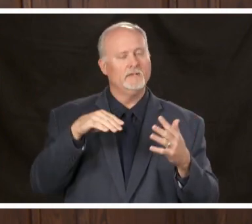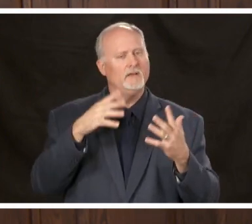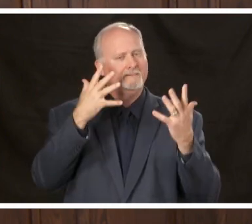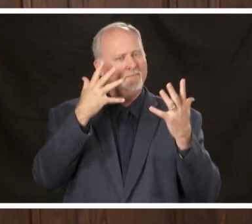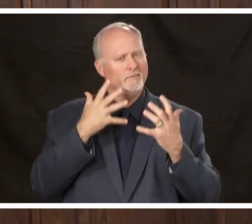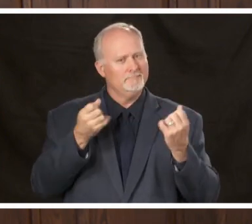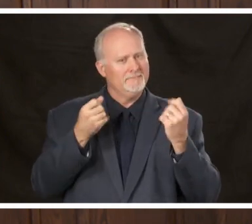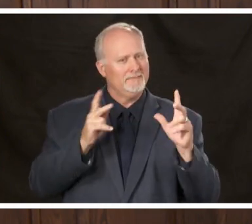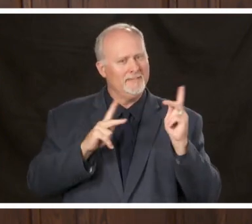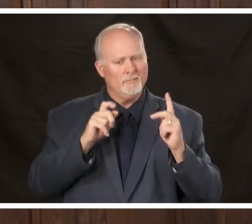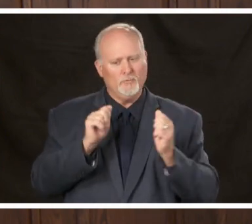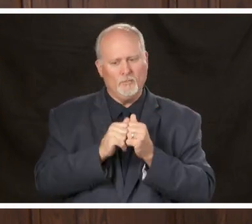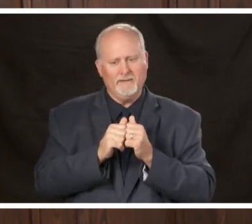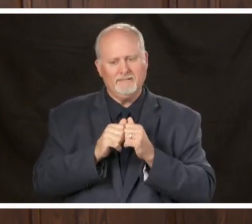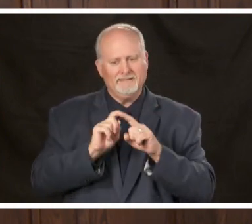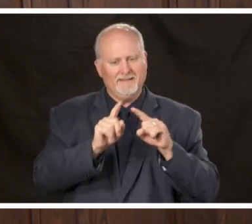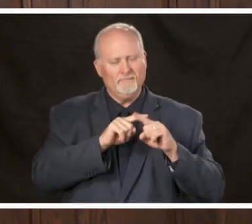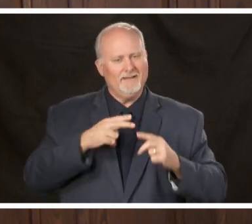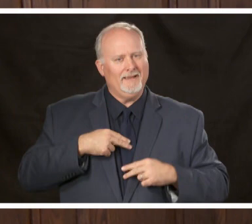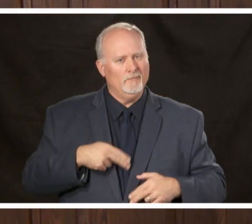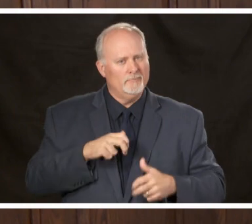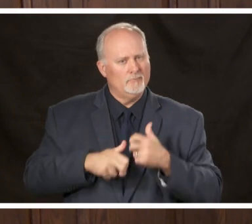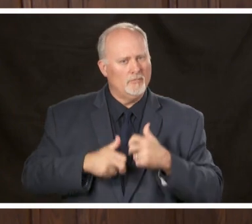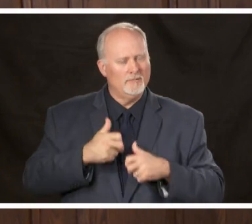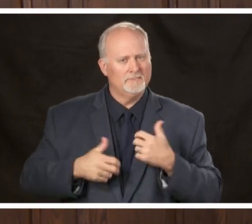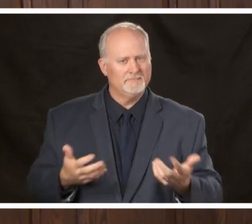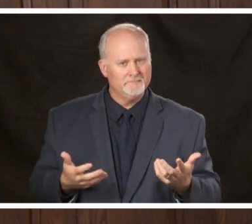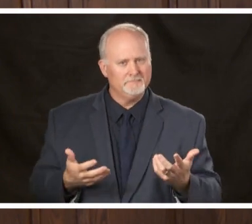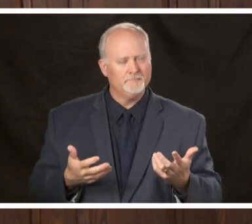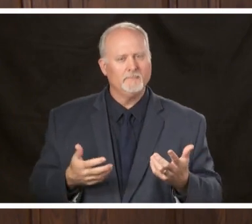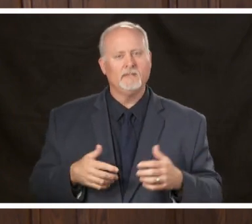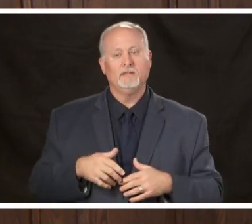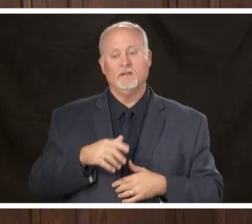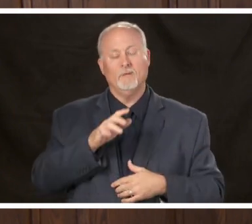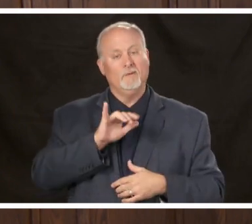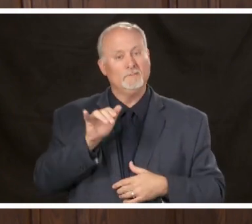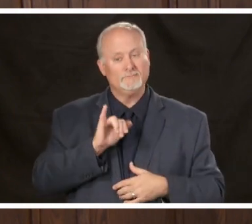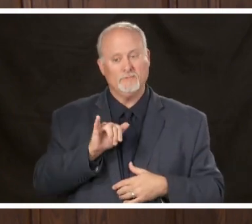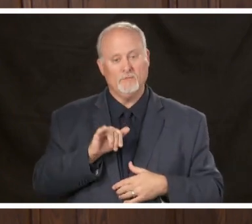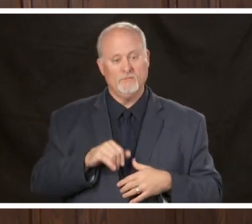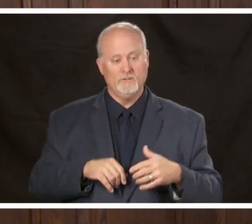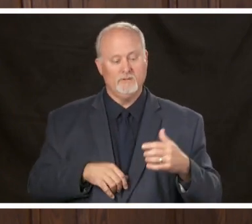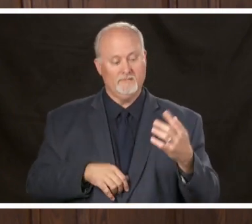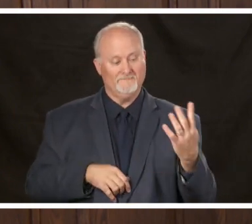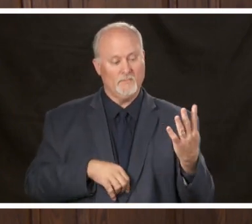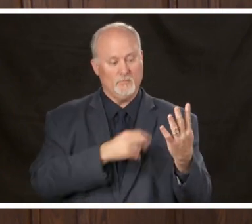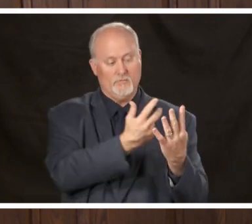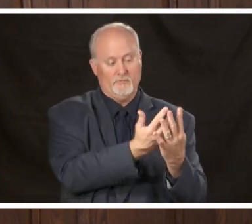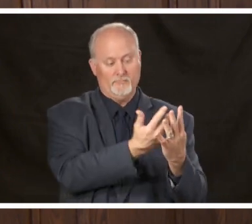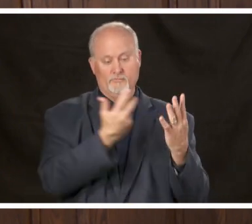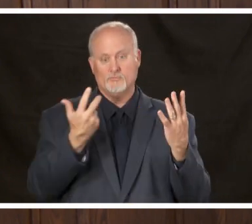of pre-existing and underlying health conditions and in addition to that throughout four people are african-american when you take all of